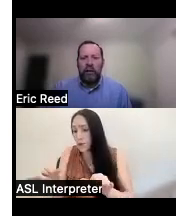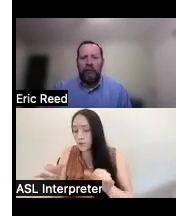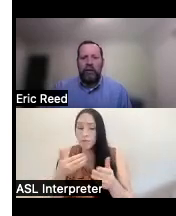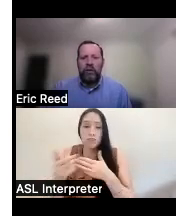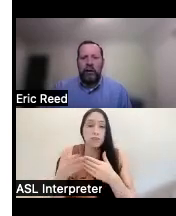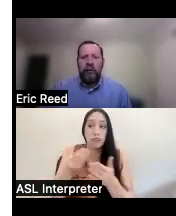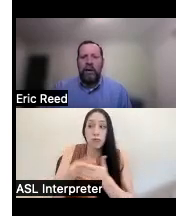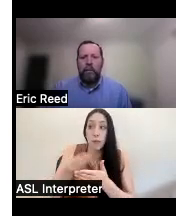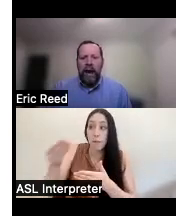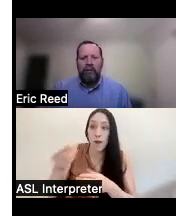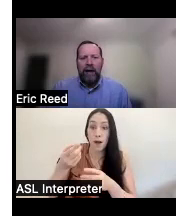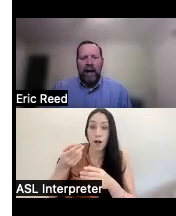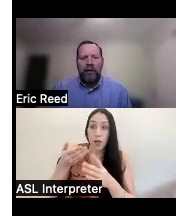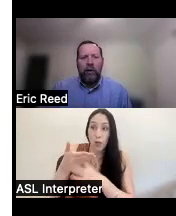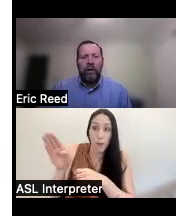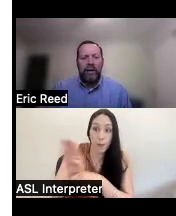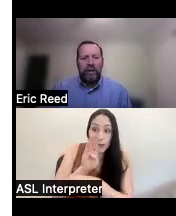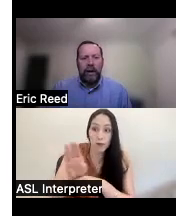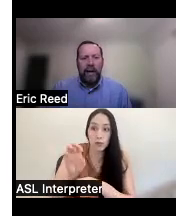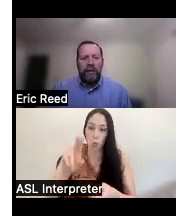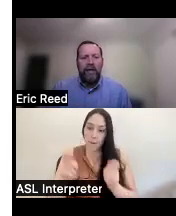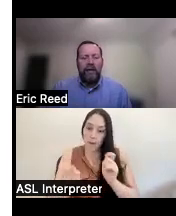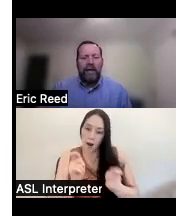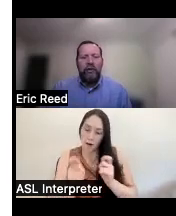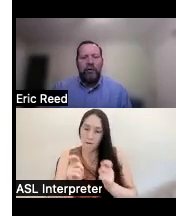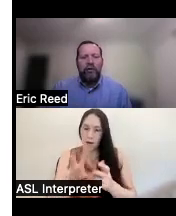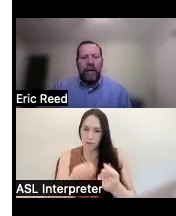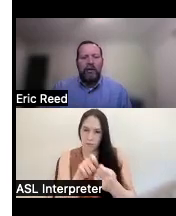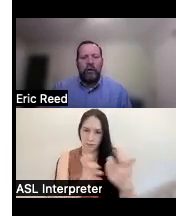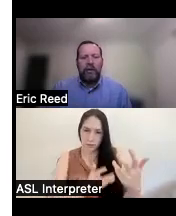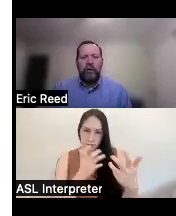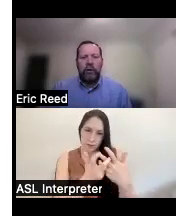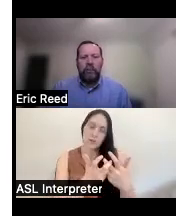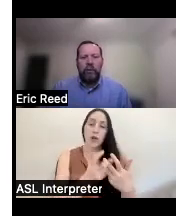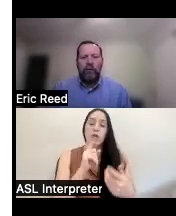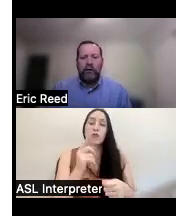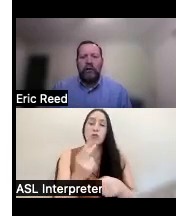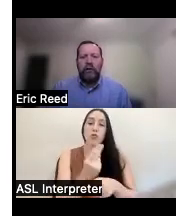off the shelf modified or customized that is used to increase or improve functional